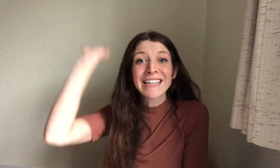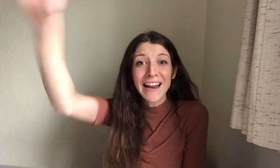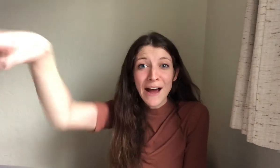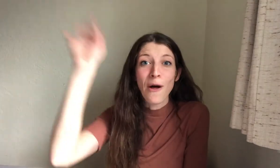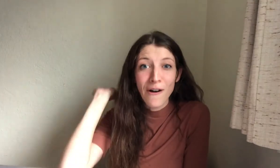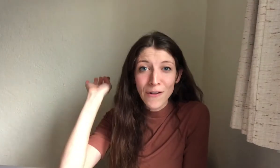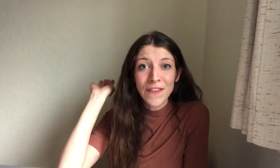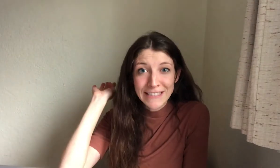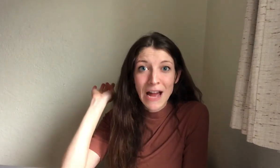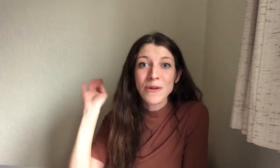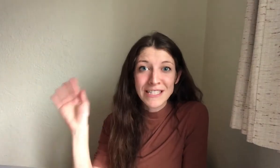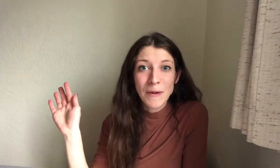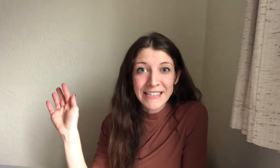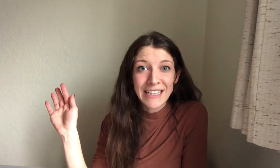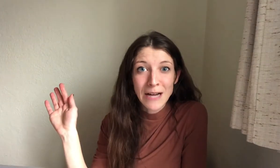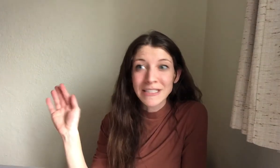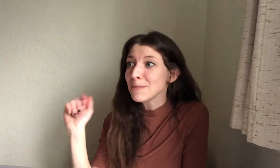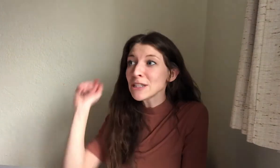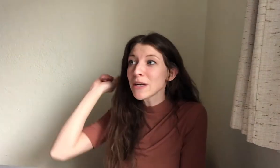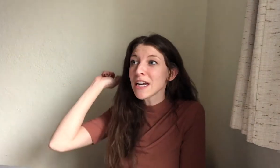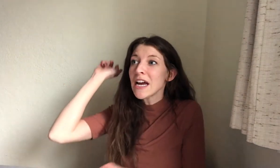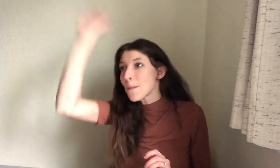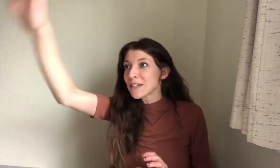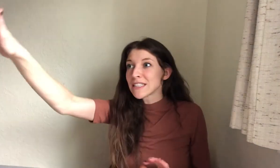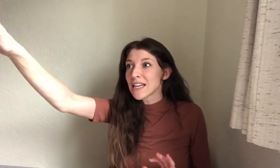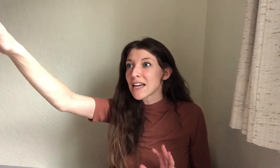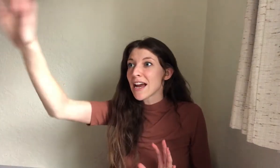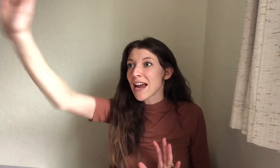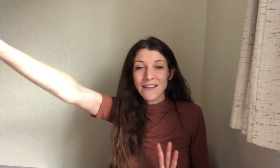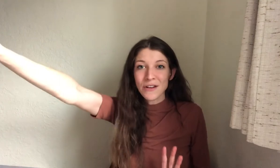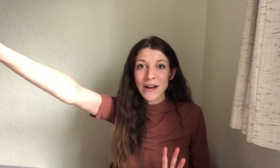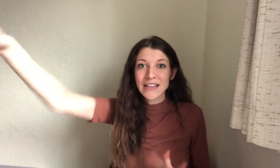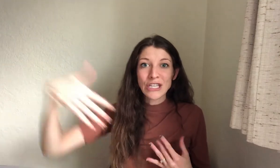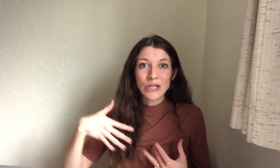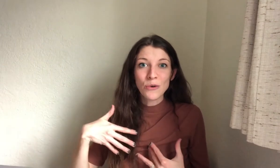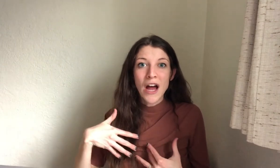cut out all the sound in the space that comes in between the person, 80 feet away from you,